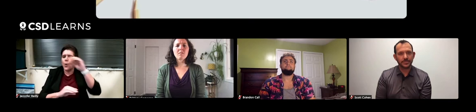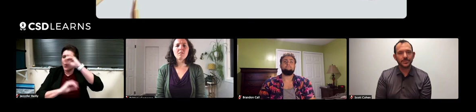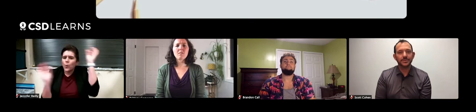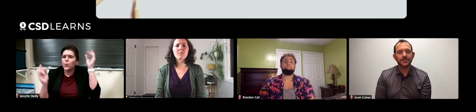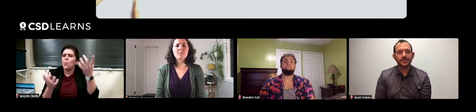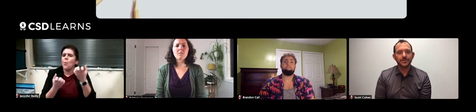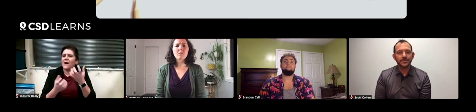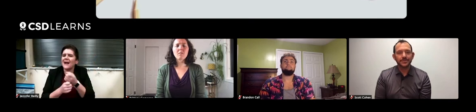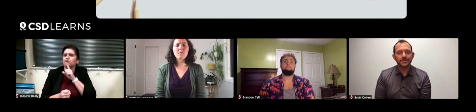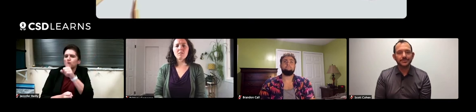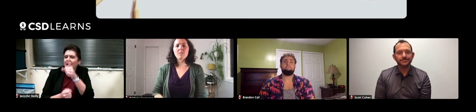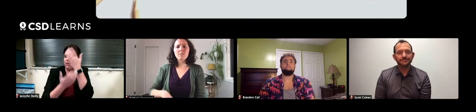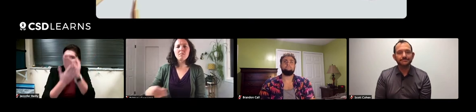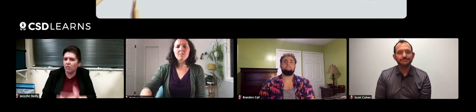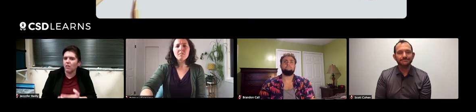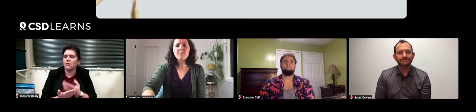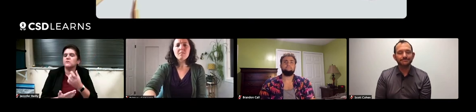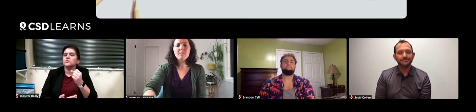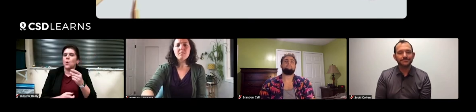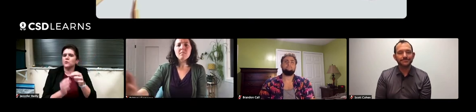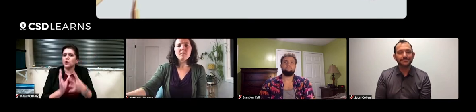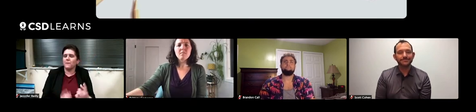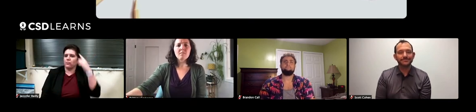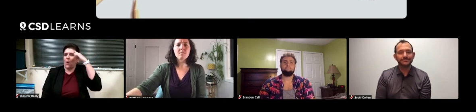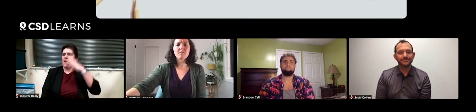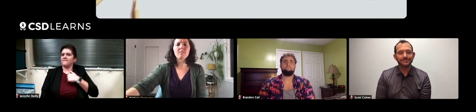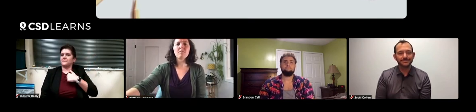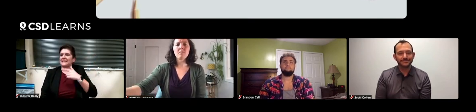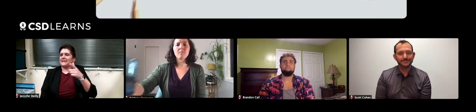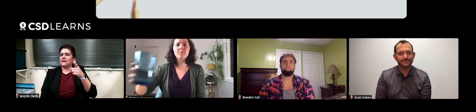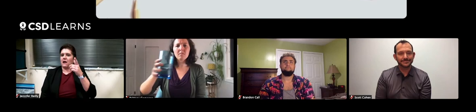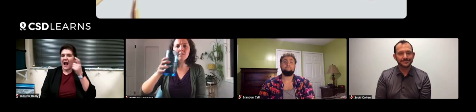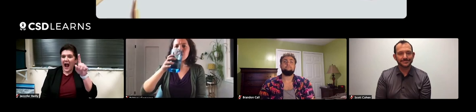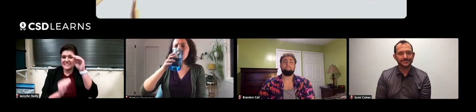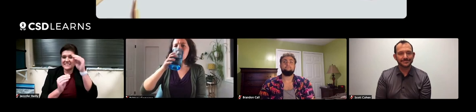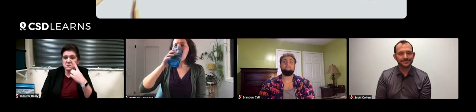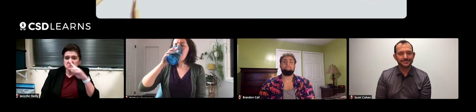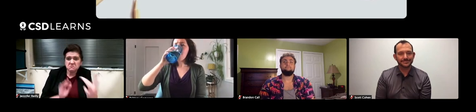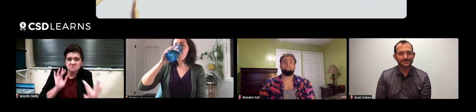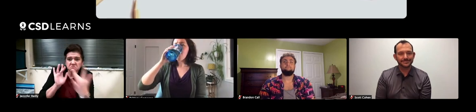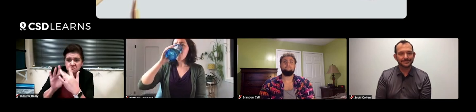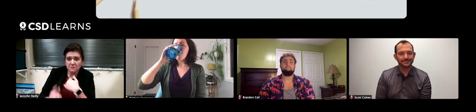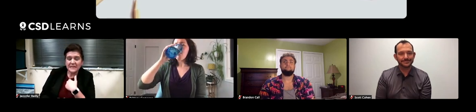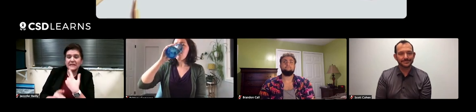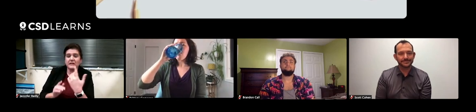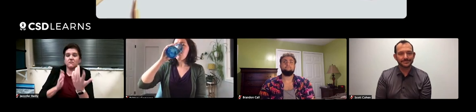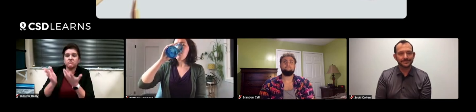but wanted to get some real facts and some real knowledge. So the interpreter thought of me and asked their teacher if they could reach out to me.